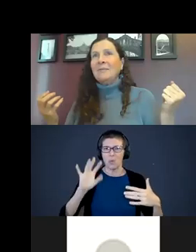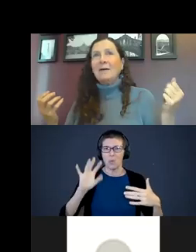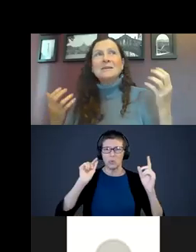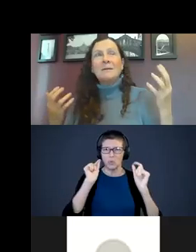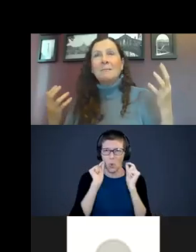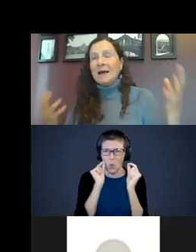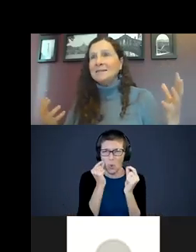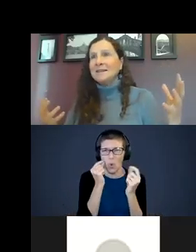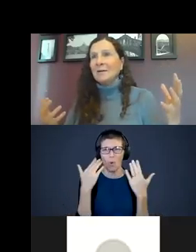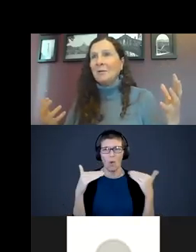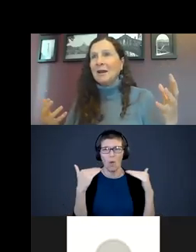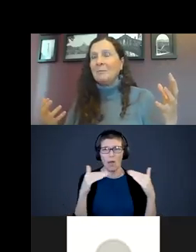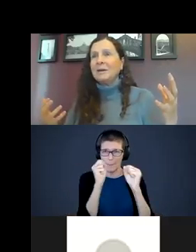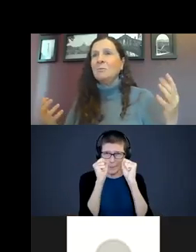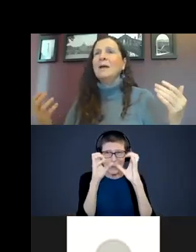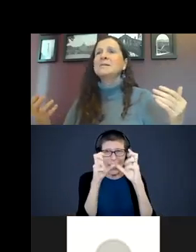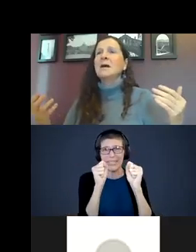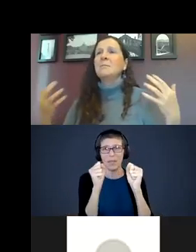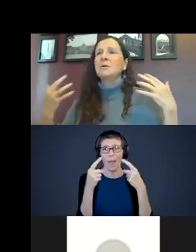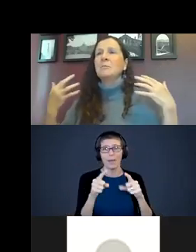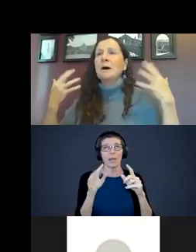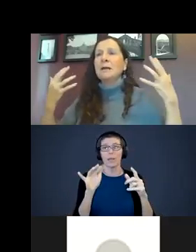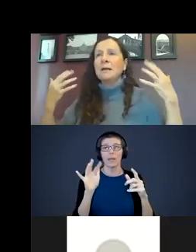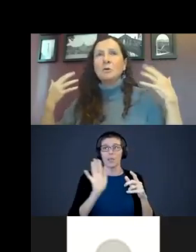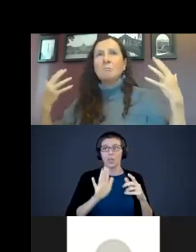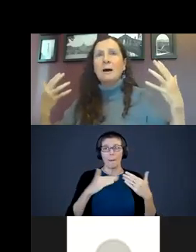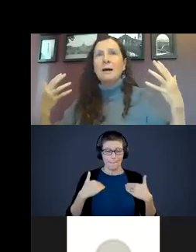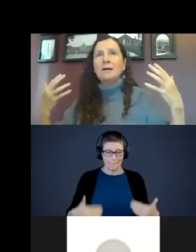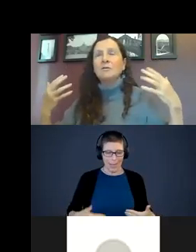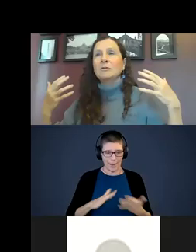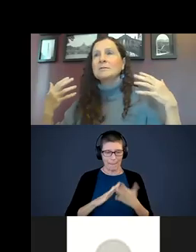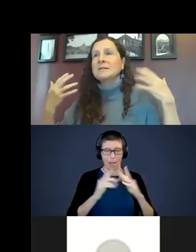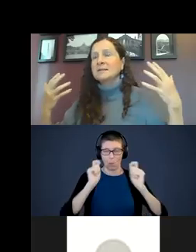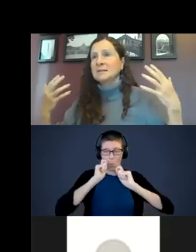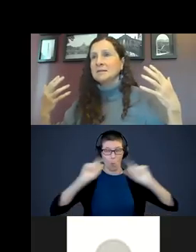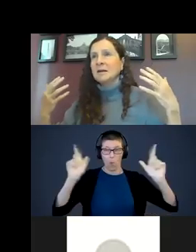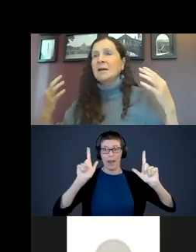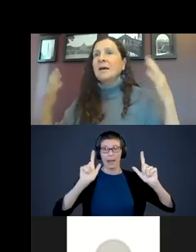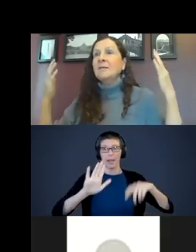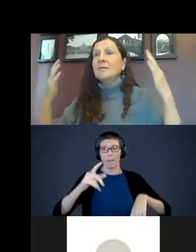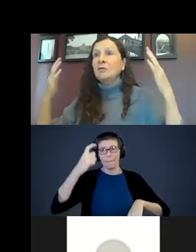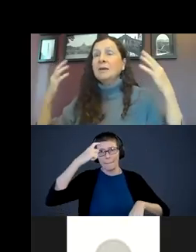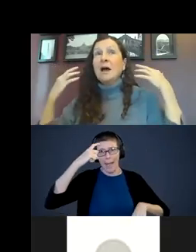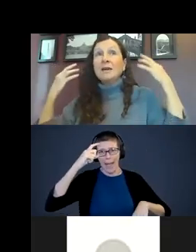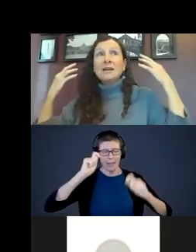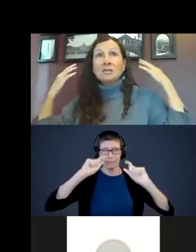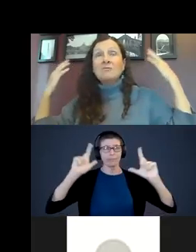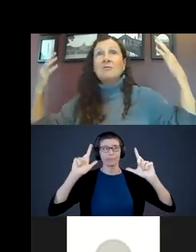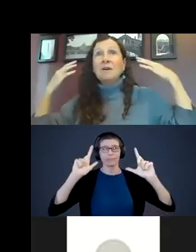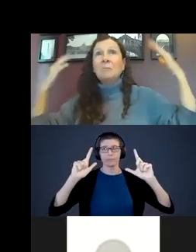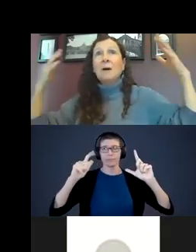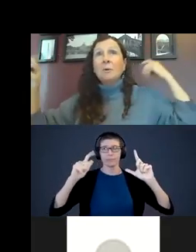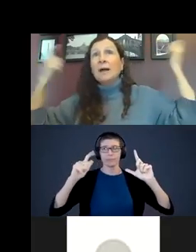That was amazing what happened. It wakes up your body, your mind, your senses. I can feel my brain